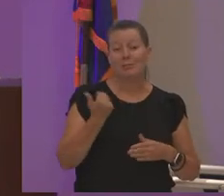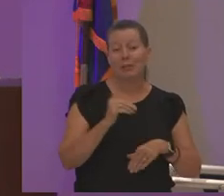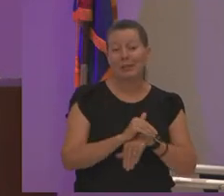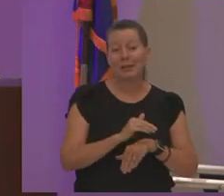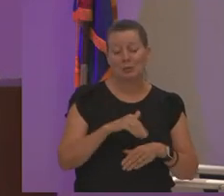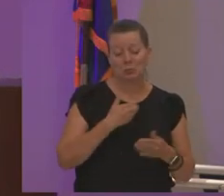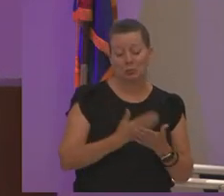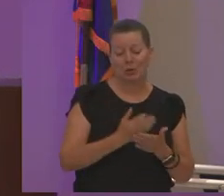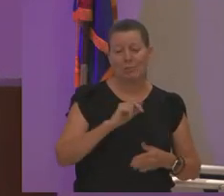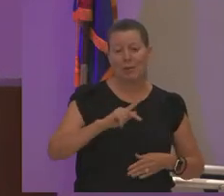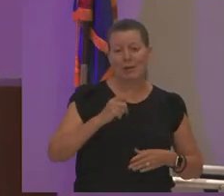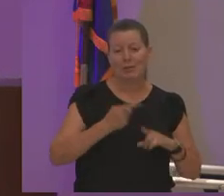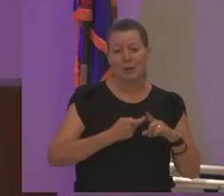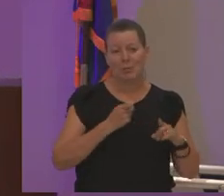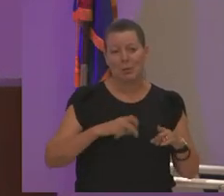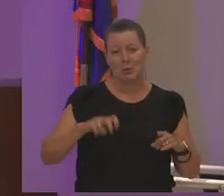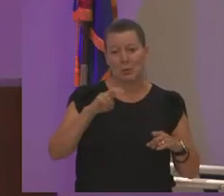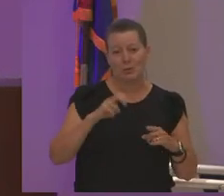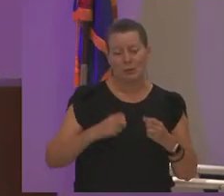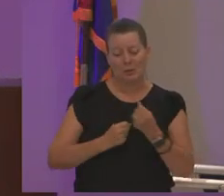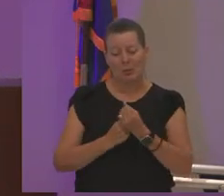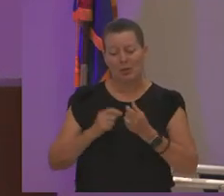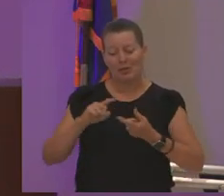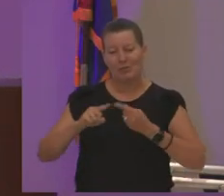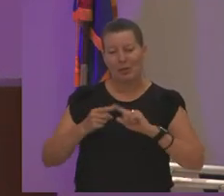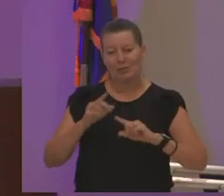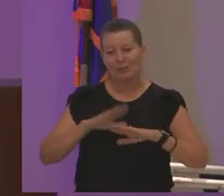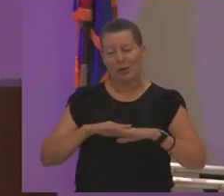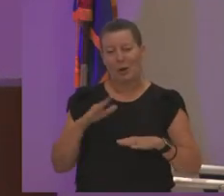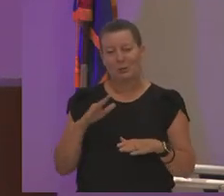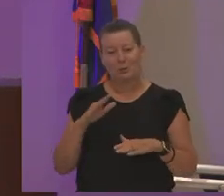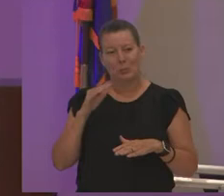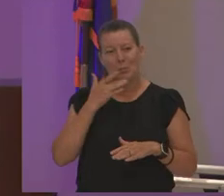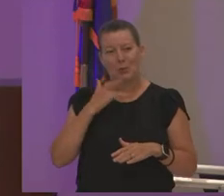uh supporting her girlfriend on her birthday and she was like mom i'm really proud of you